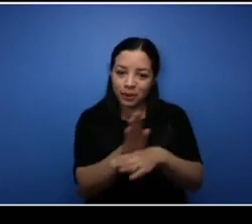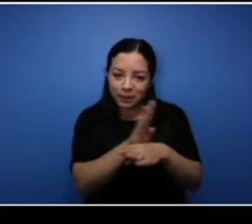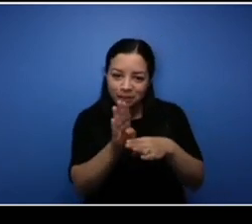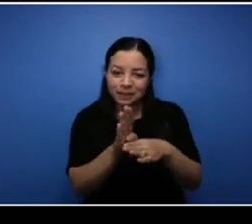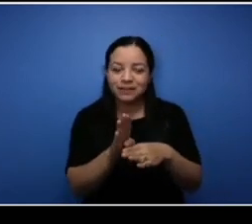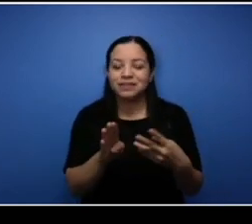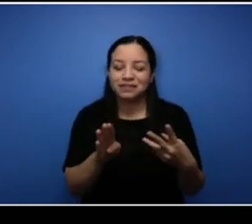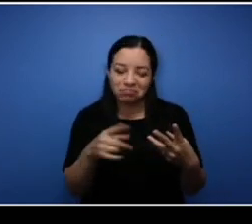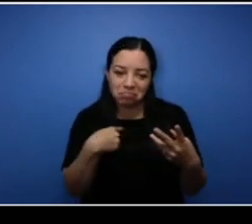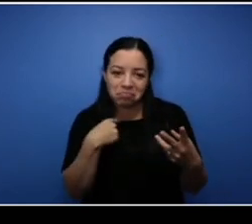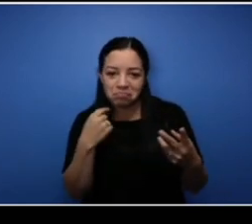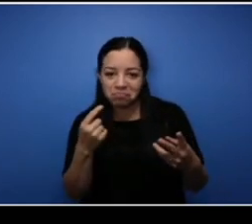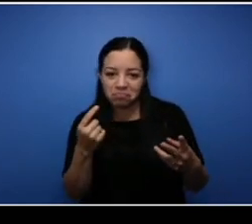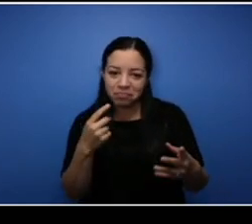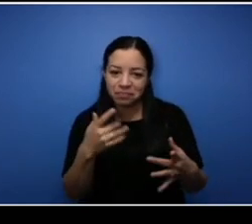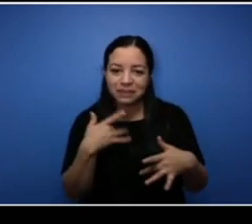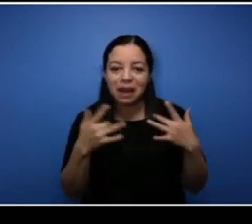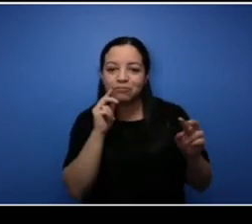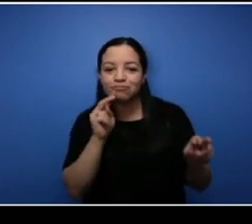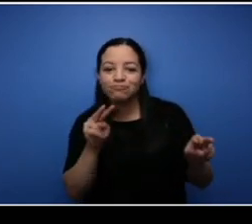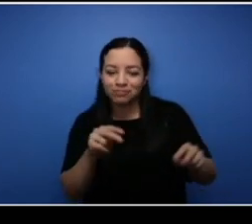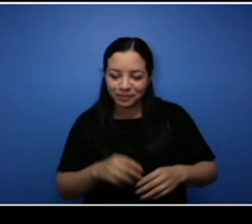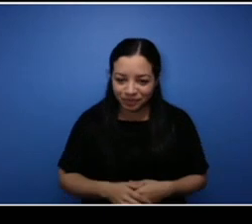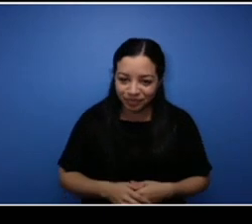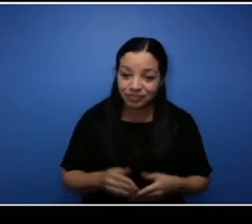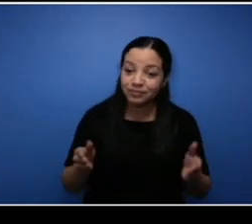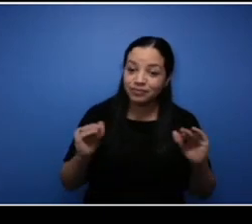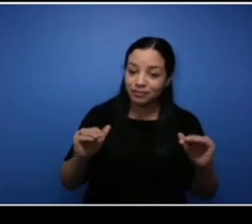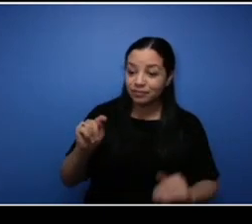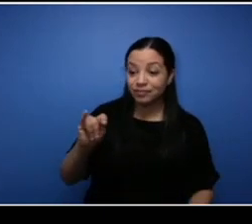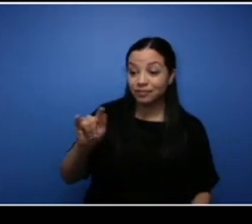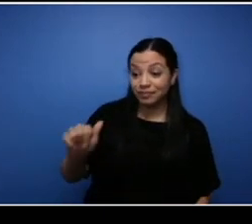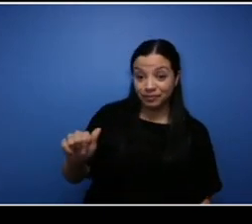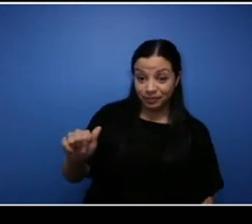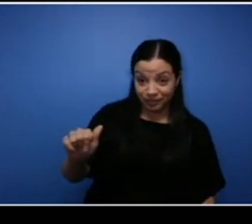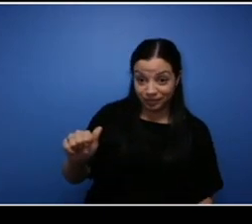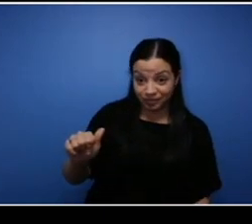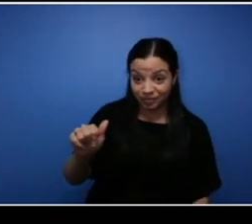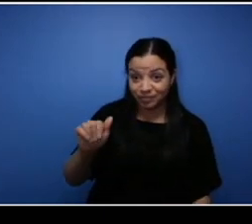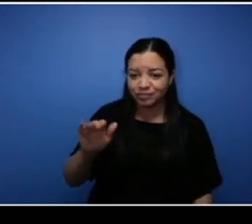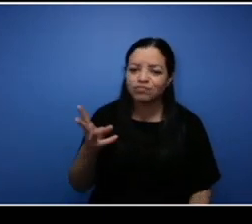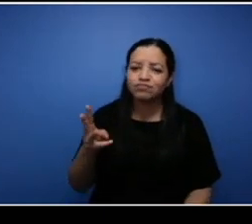2 Belair as well. Tia, what's next for your entrepreneurial journey, where would you like